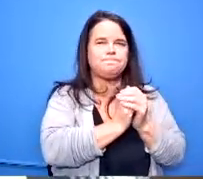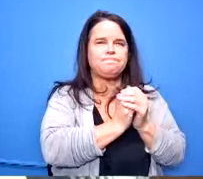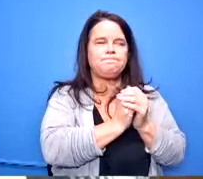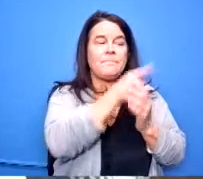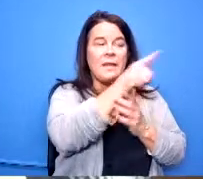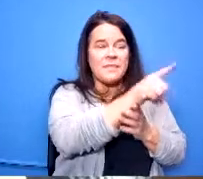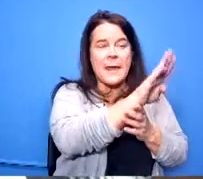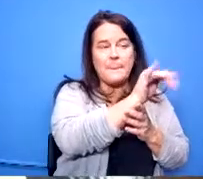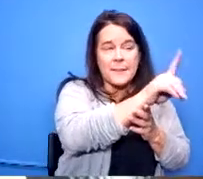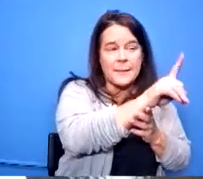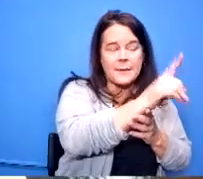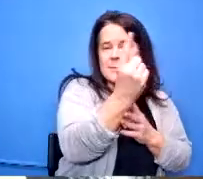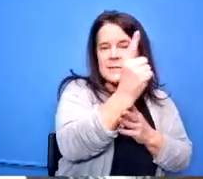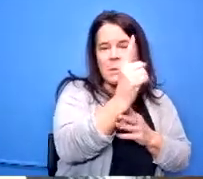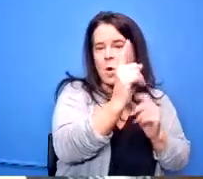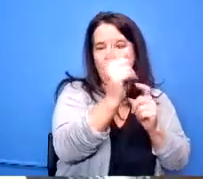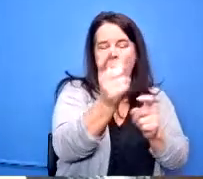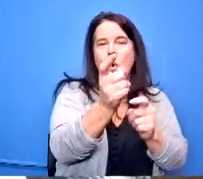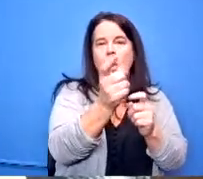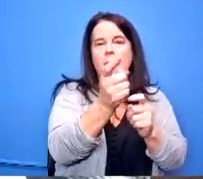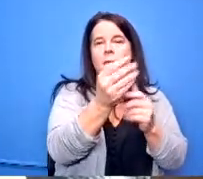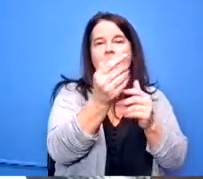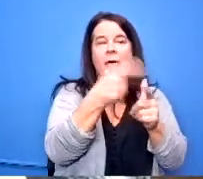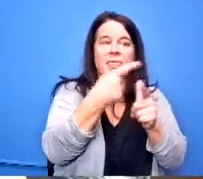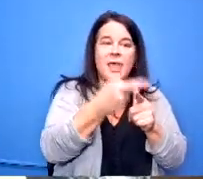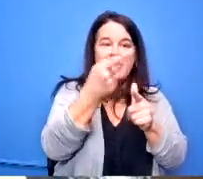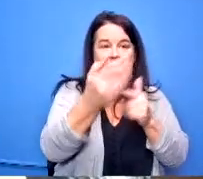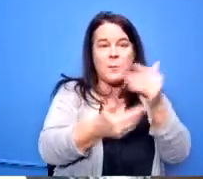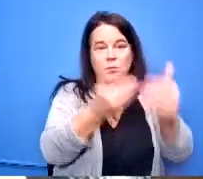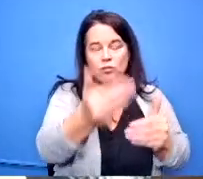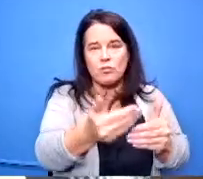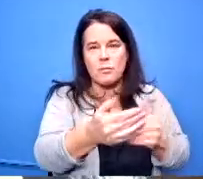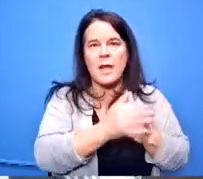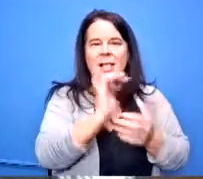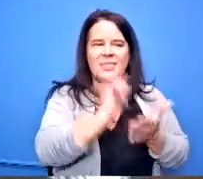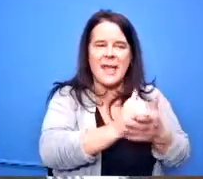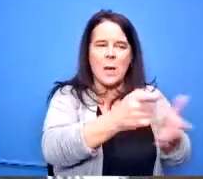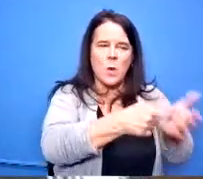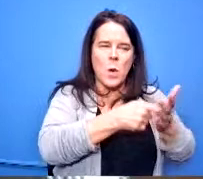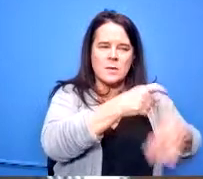that bid based on lowest responsive right that takes that takes time what the state allowed